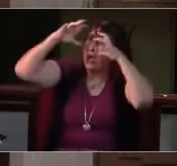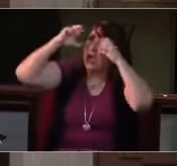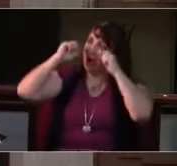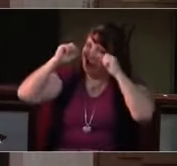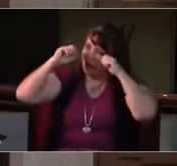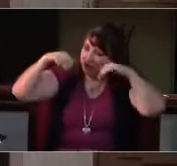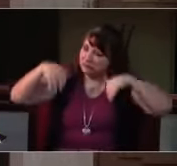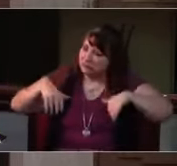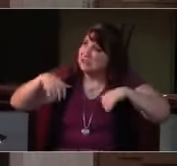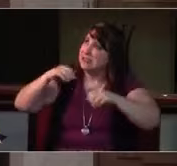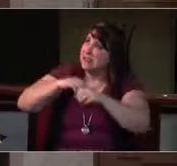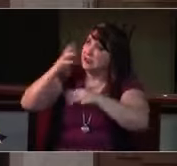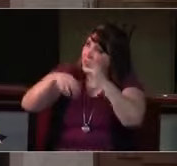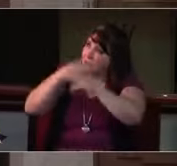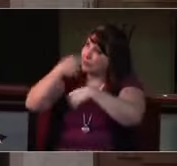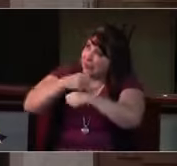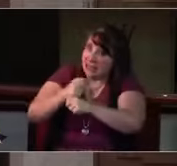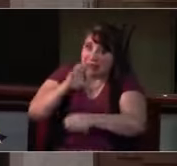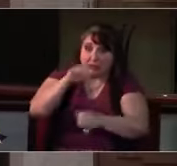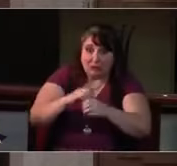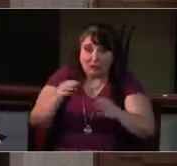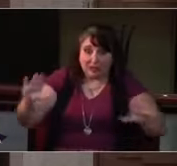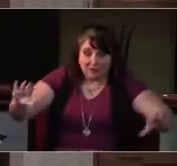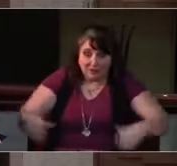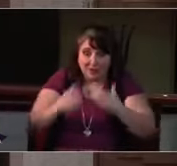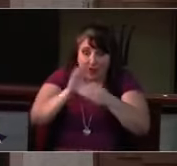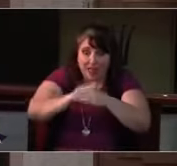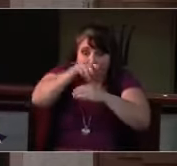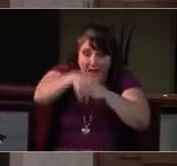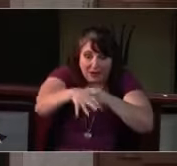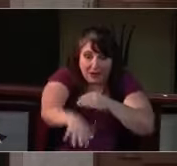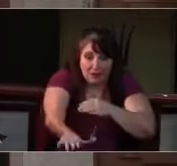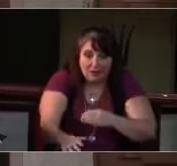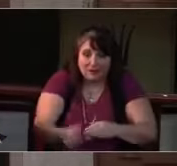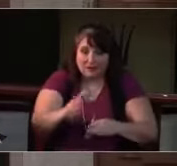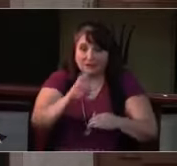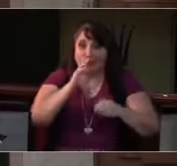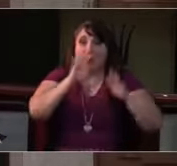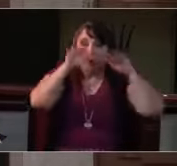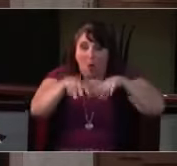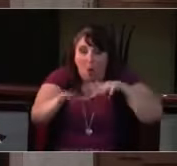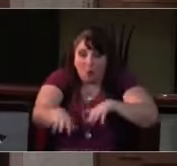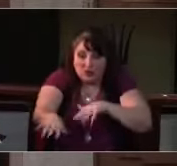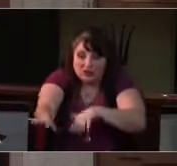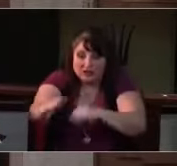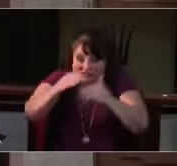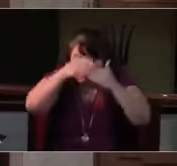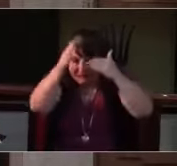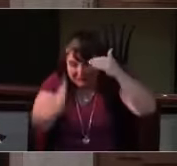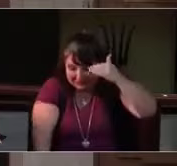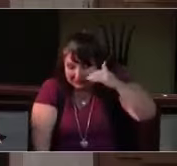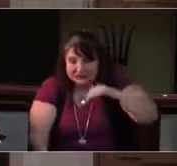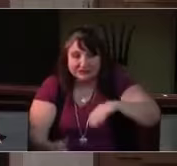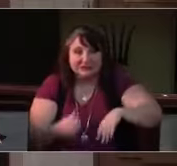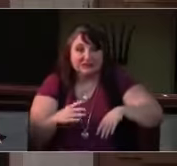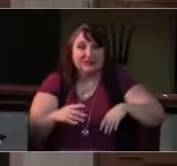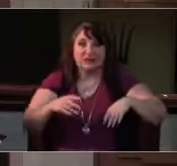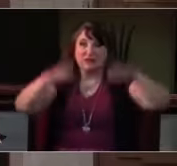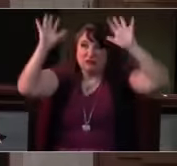Build us up, mothering God, as living stones united in your spiritual house. Continually strengthen your church